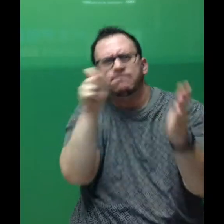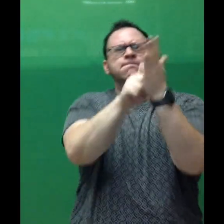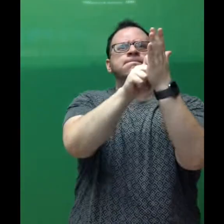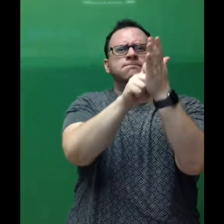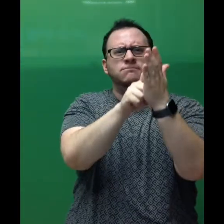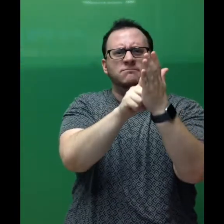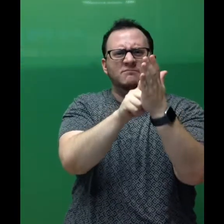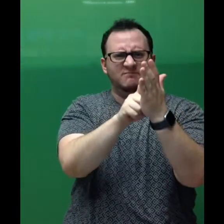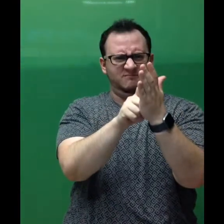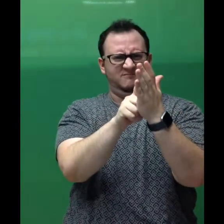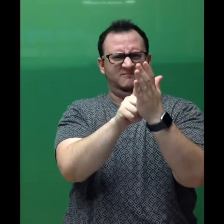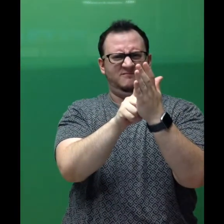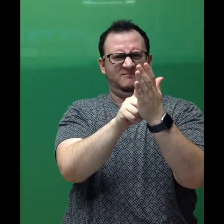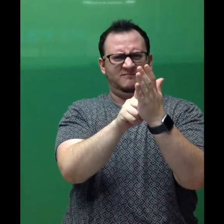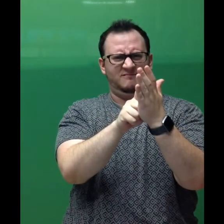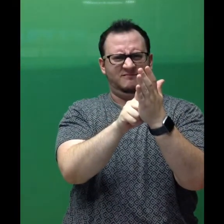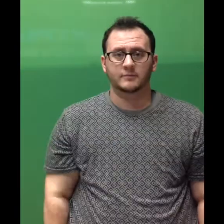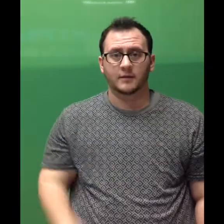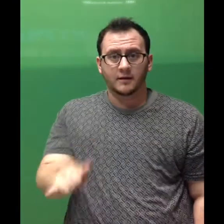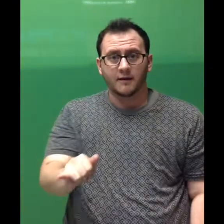HER DOT!